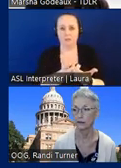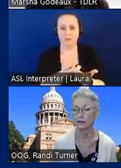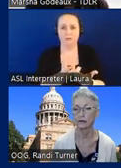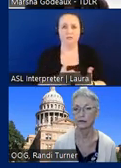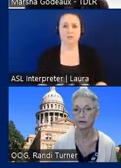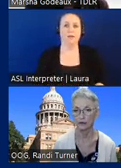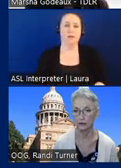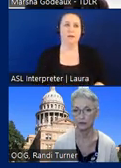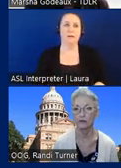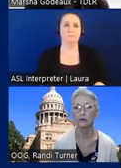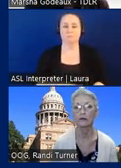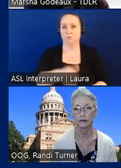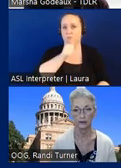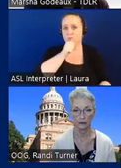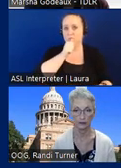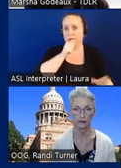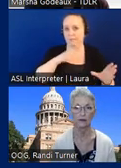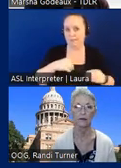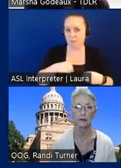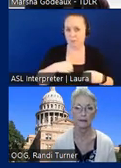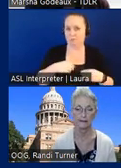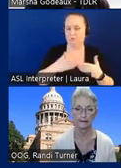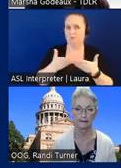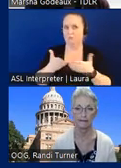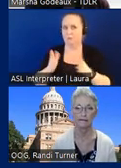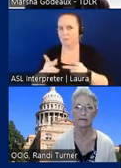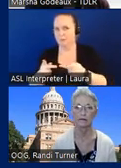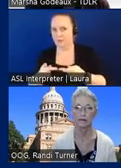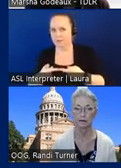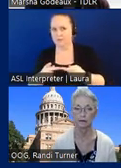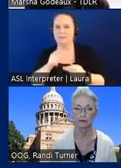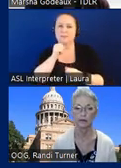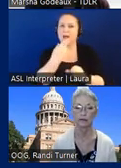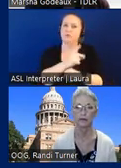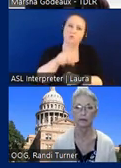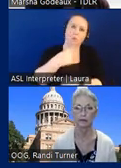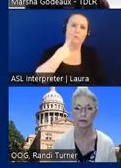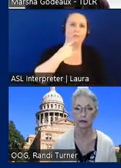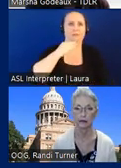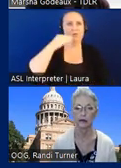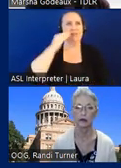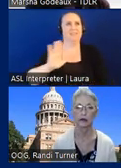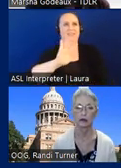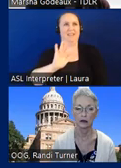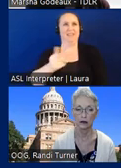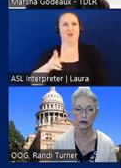privately owned public place, not used strictly for residents and their guests, those that park